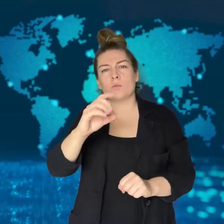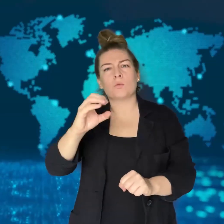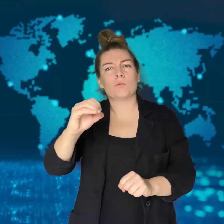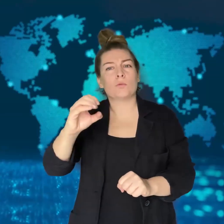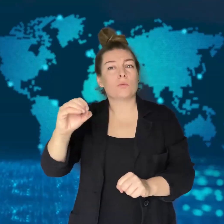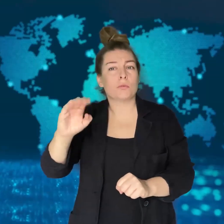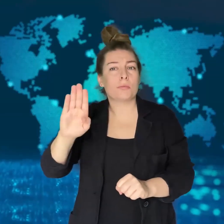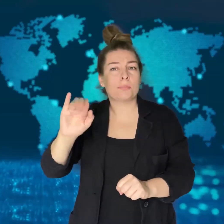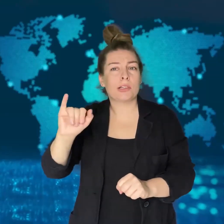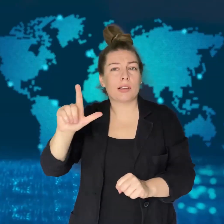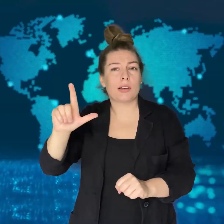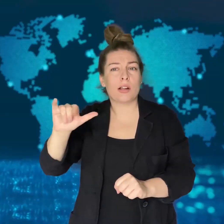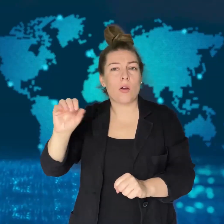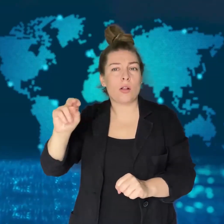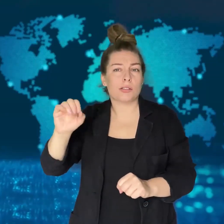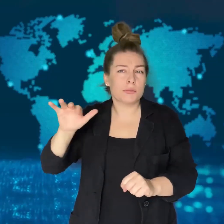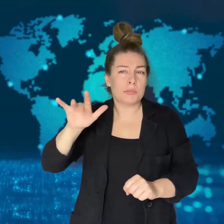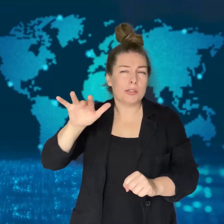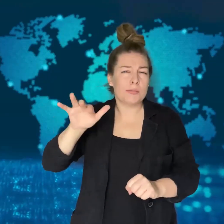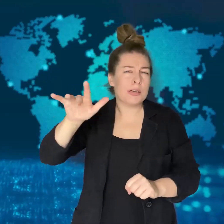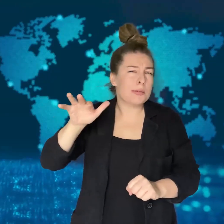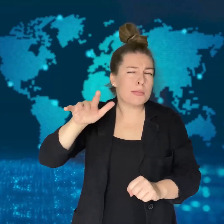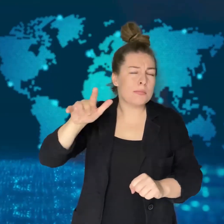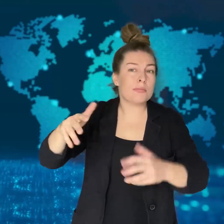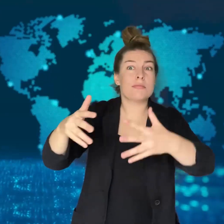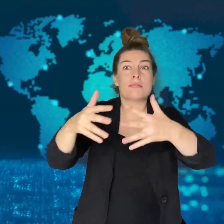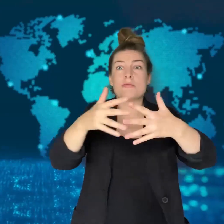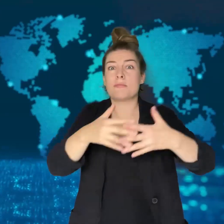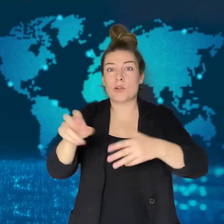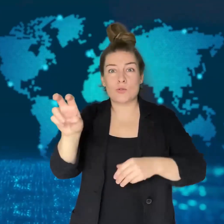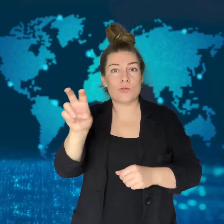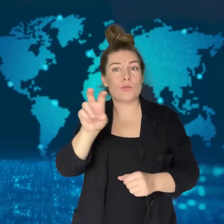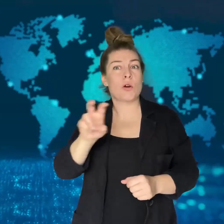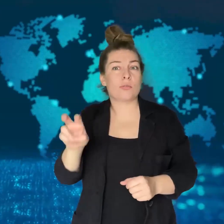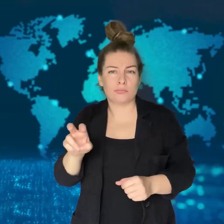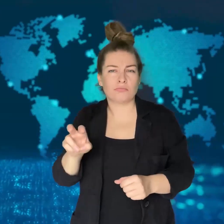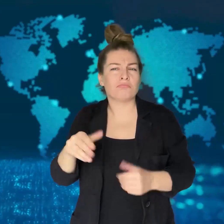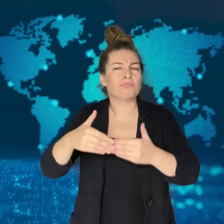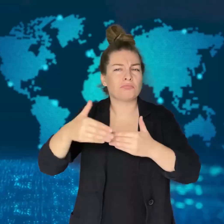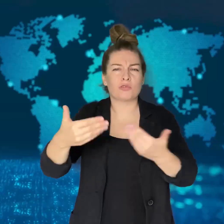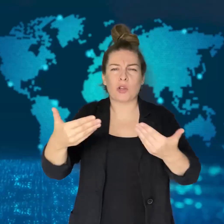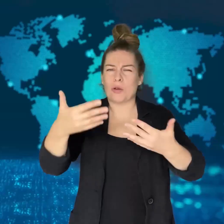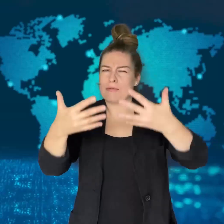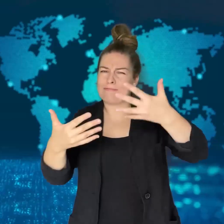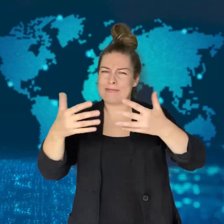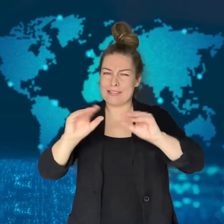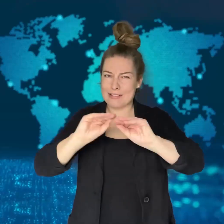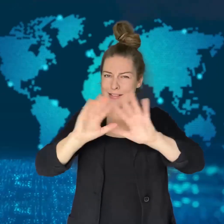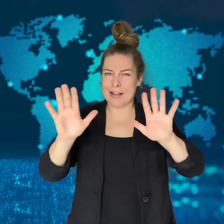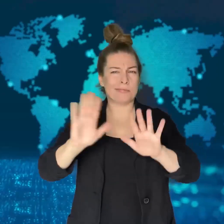The amount will be determined after